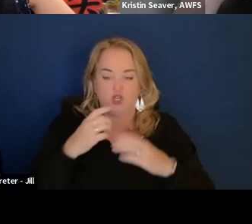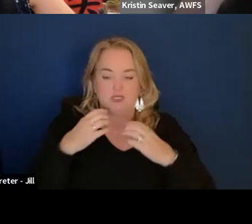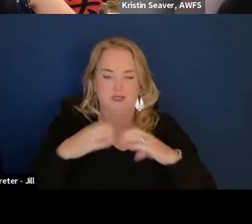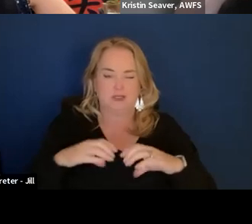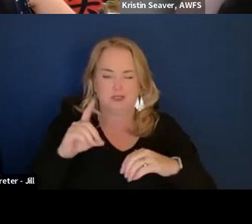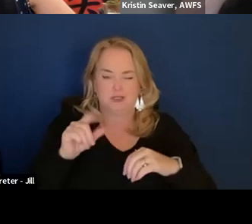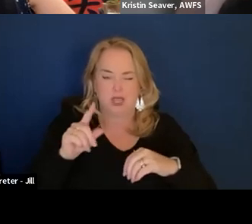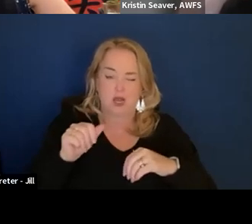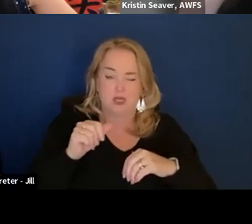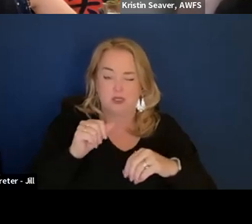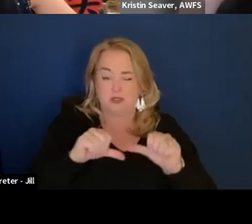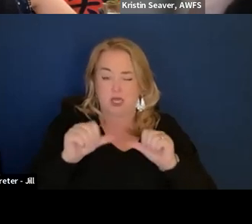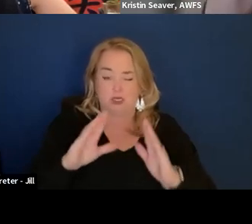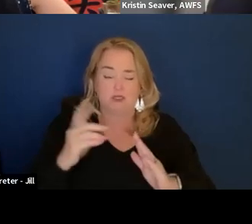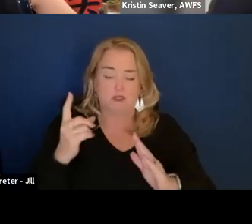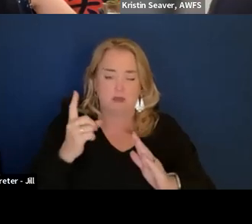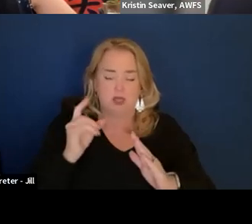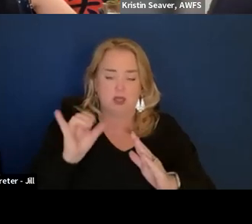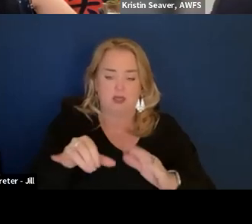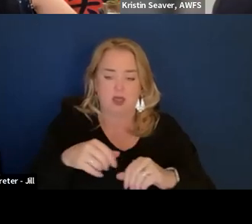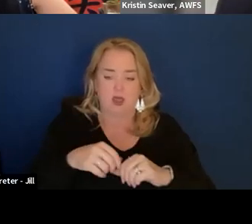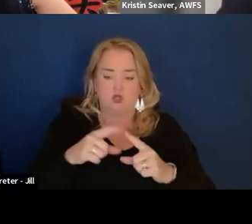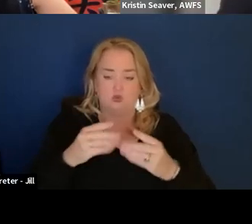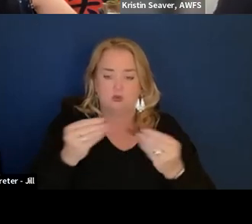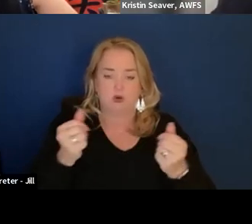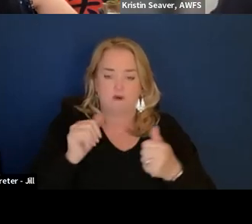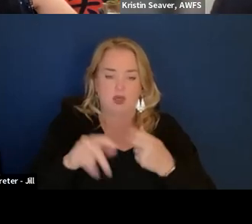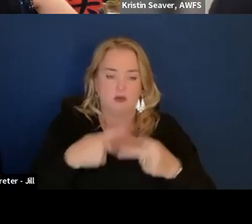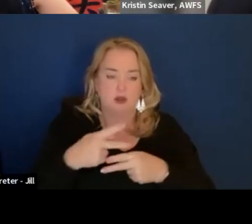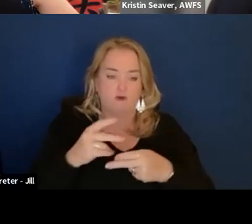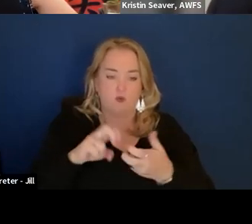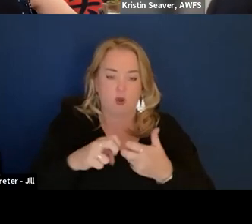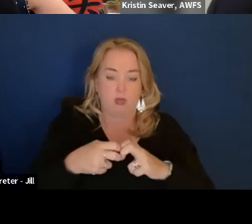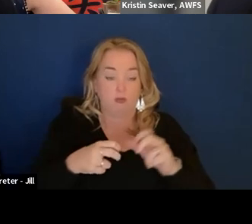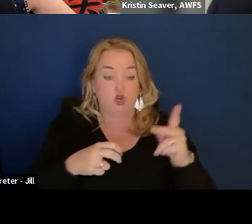like that, like it helps solve problems. Kristin, I see your hand up.